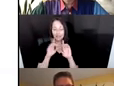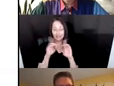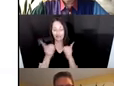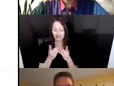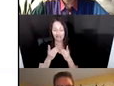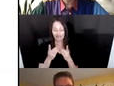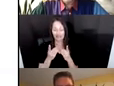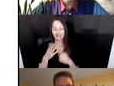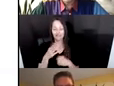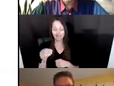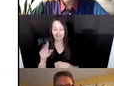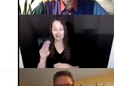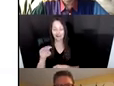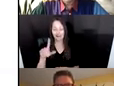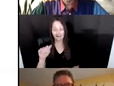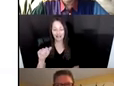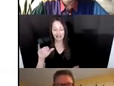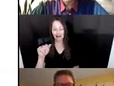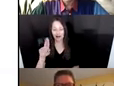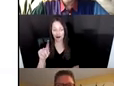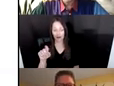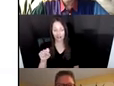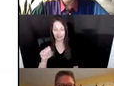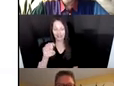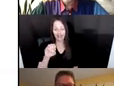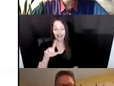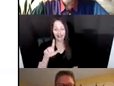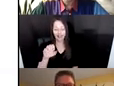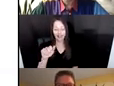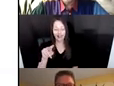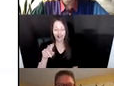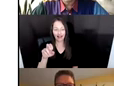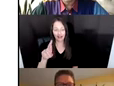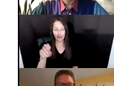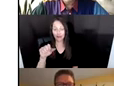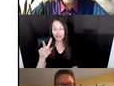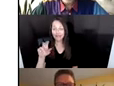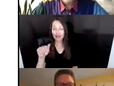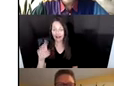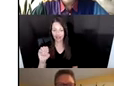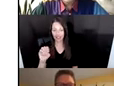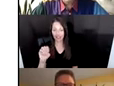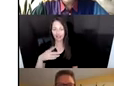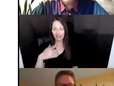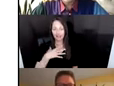ELEANOR SAVAGE IS A WHITE, BUTCH, GENDERQUEER, ANTI-RACIST ARTS ADVOCATE AND ORGANIZER.